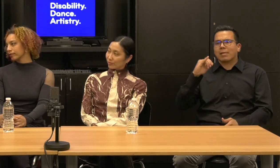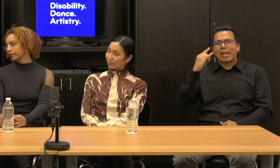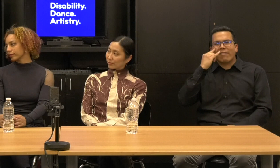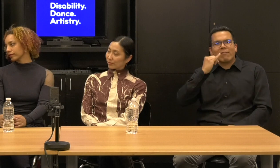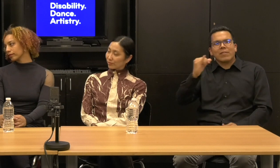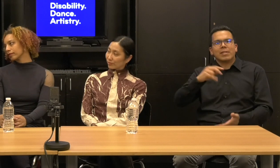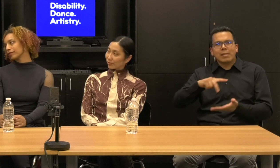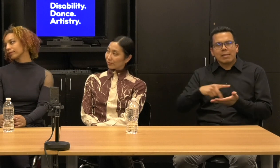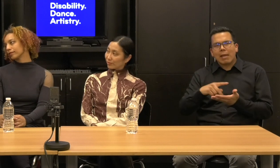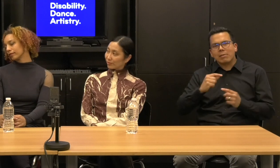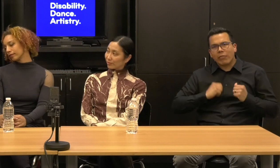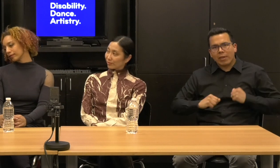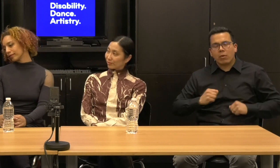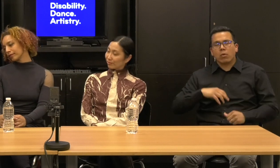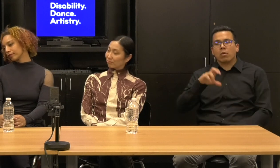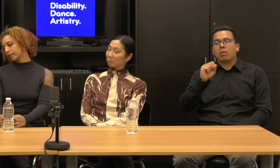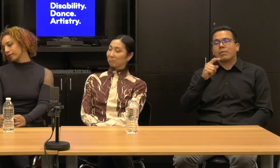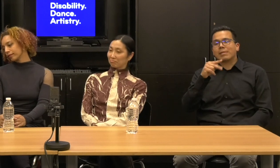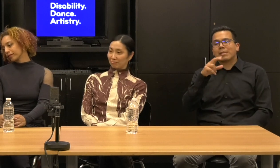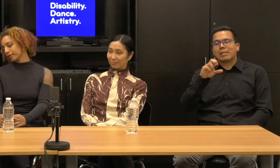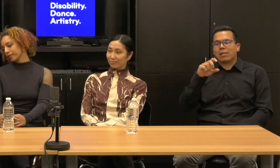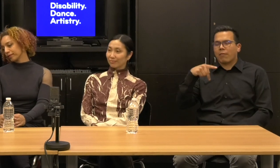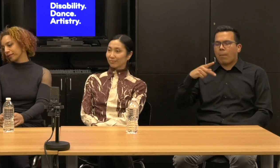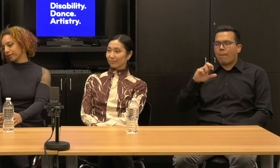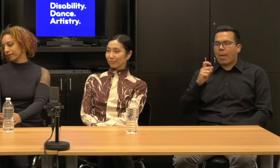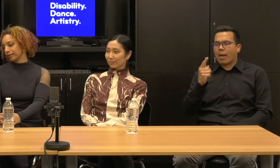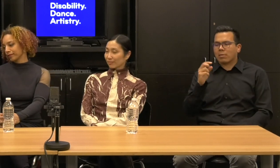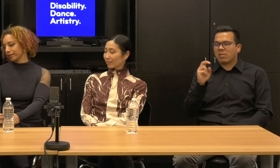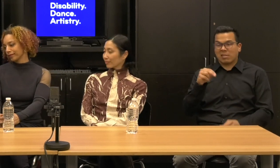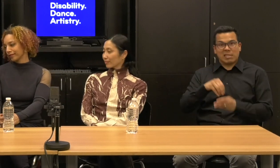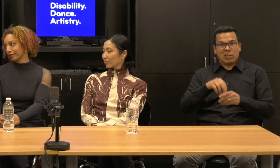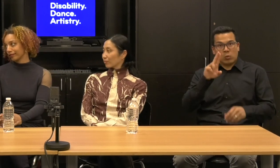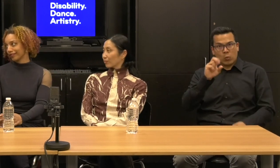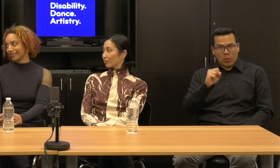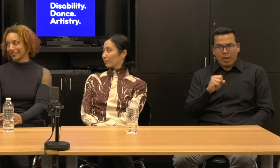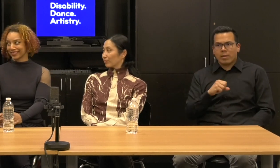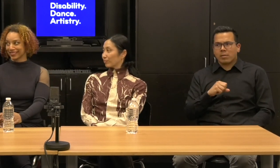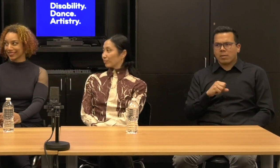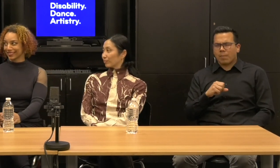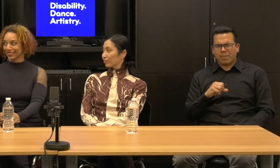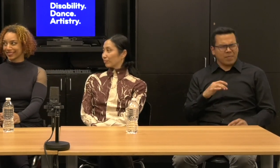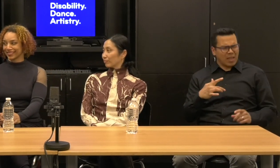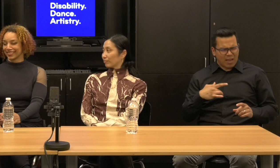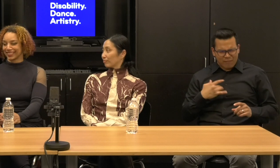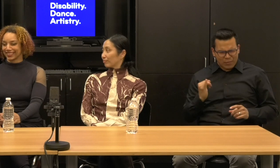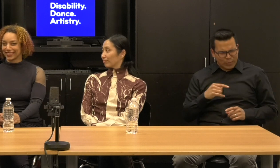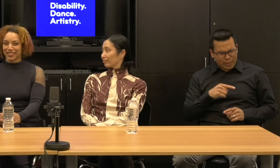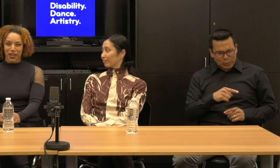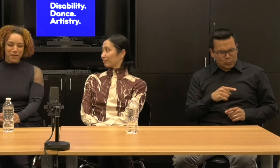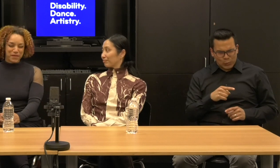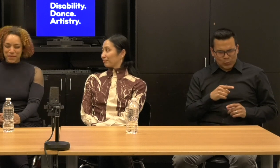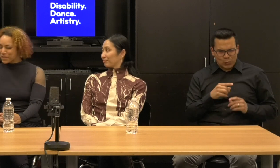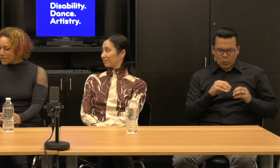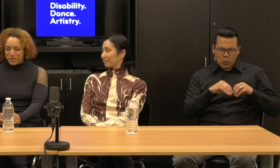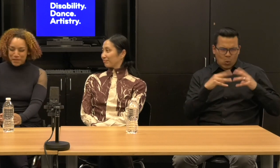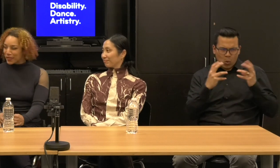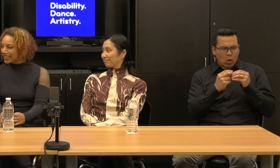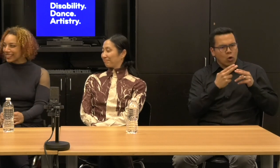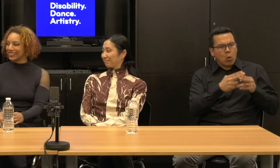and Steve Paxton in the US. As an emerging, I feel like you're more than emerging at this point, but as an emerging